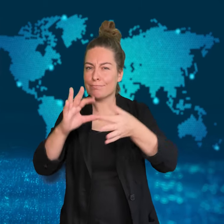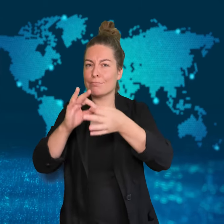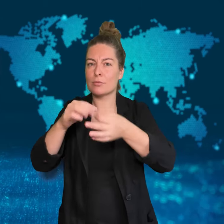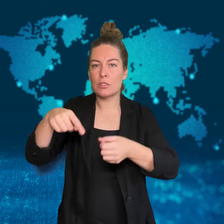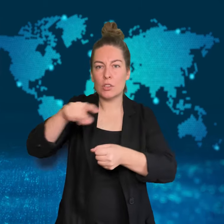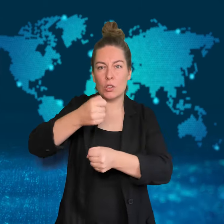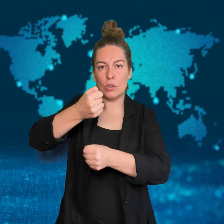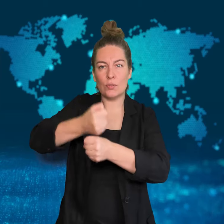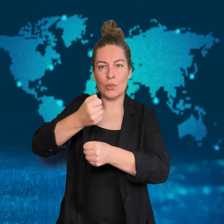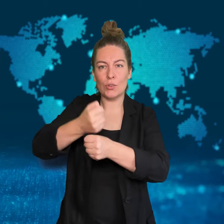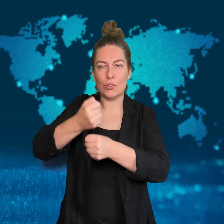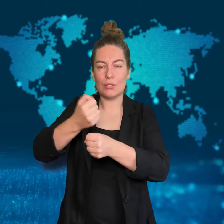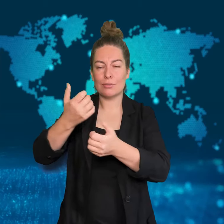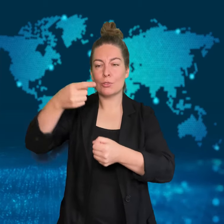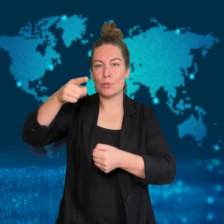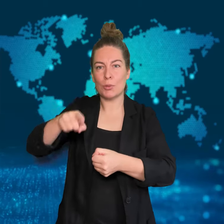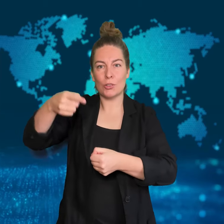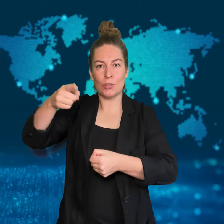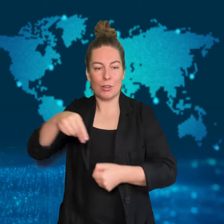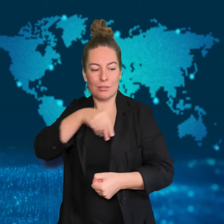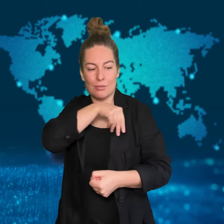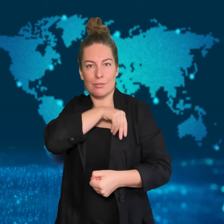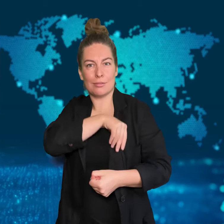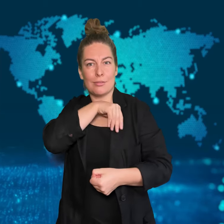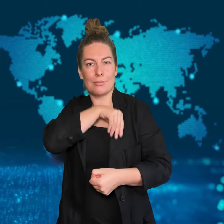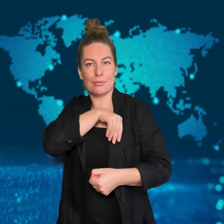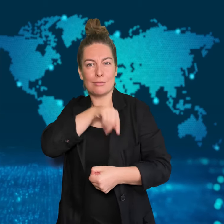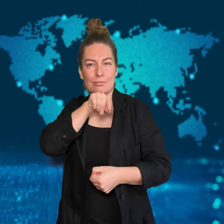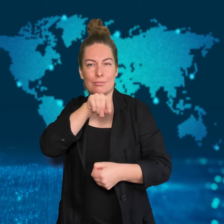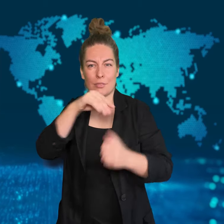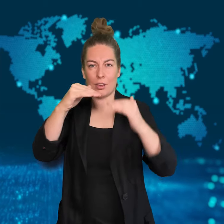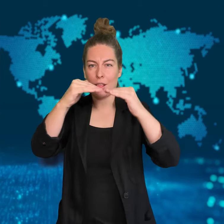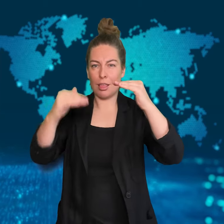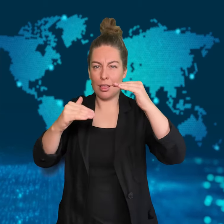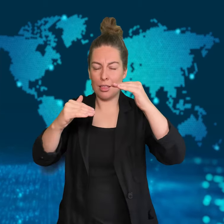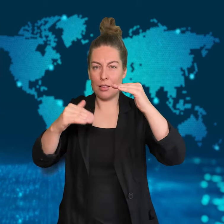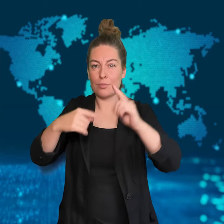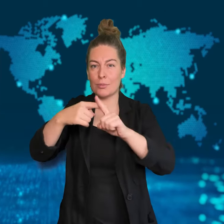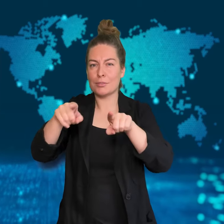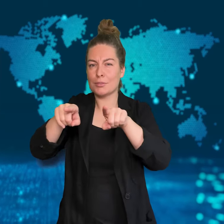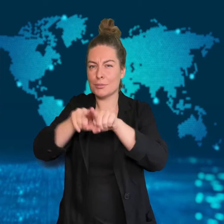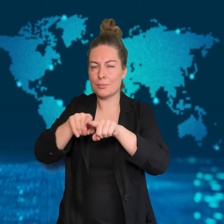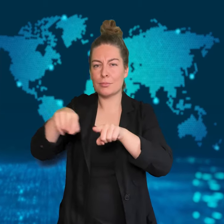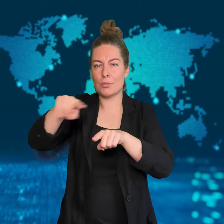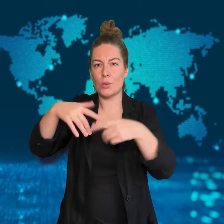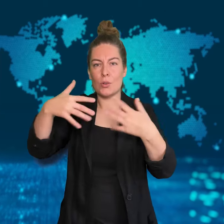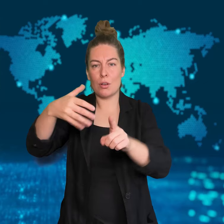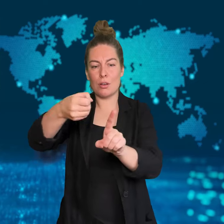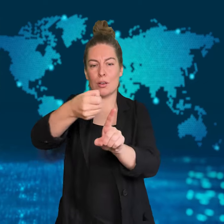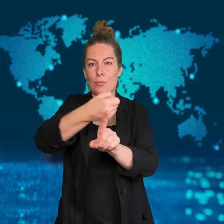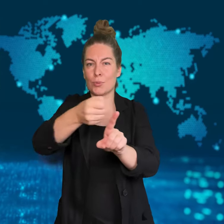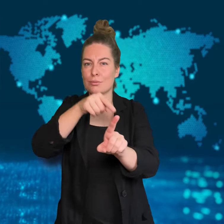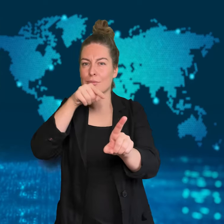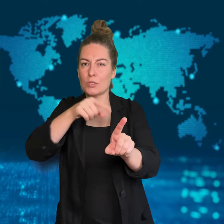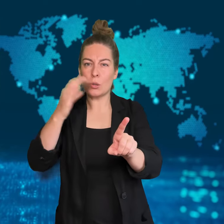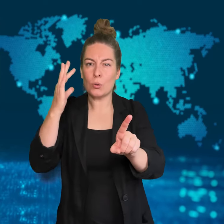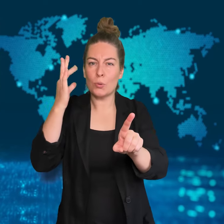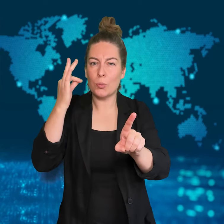It was organized in response to "systemic" discrimination